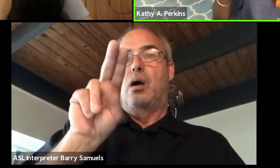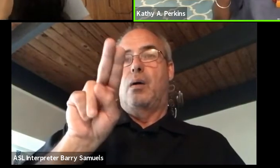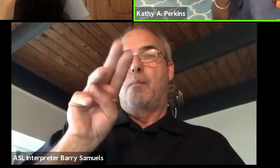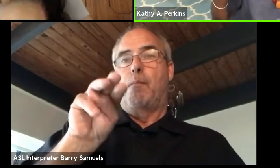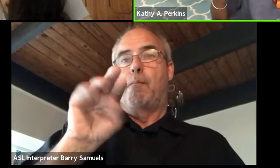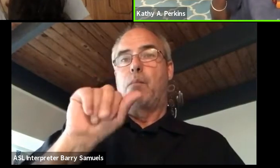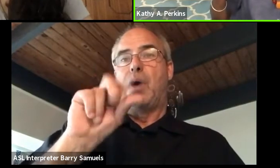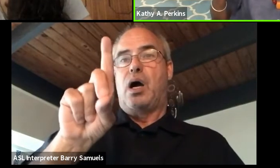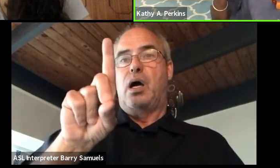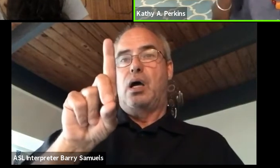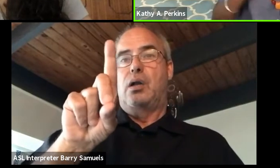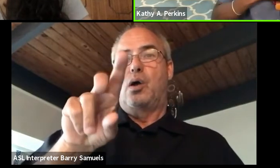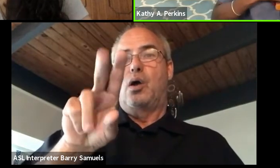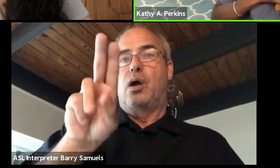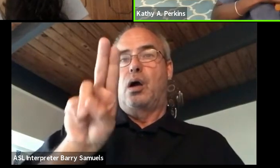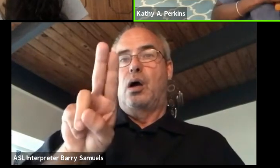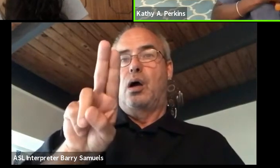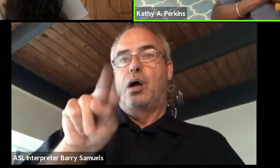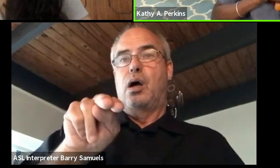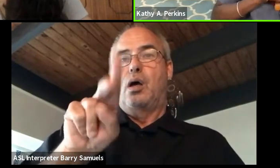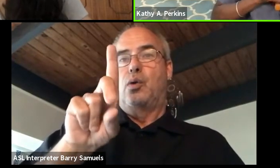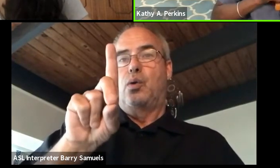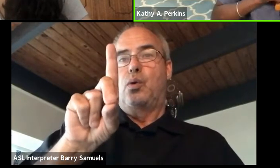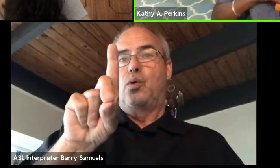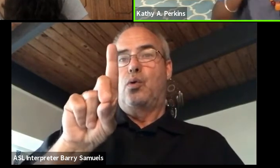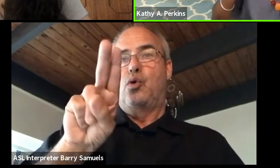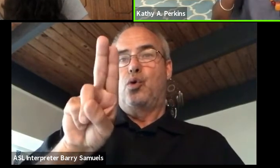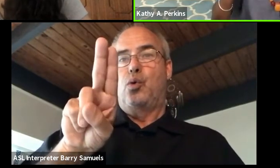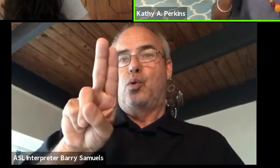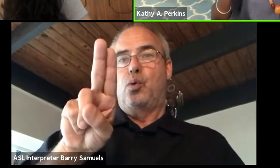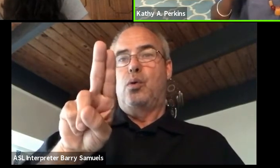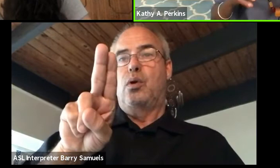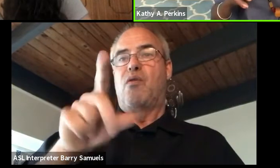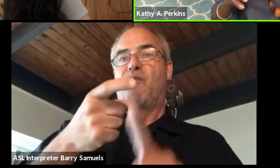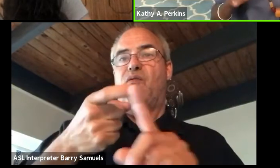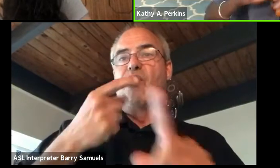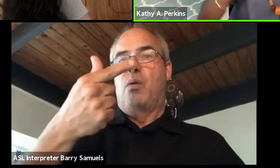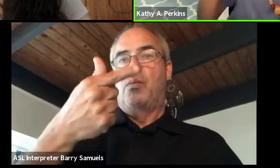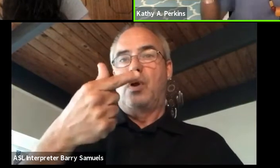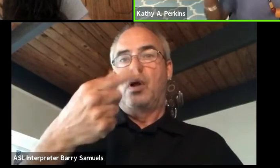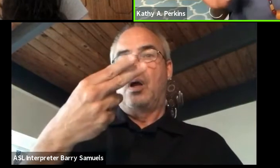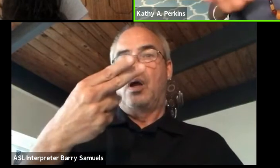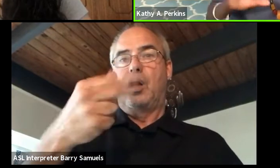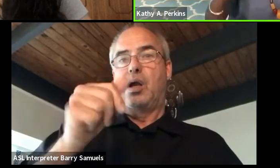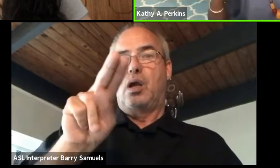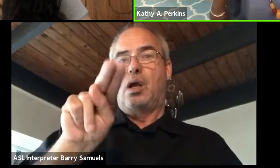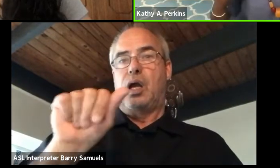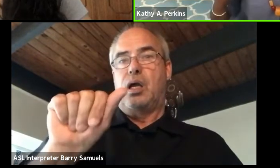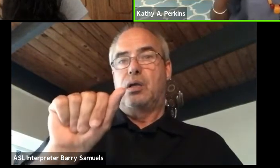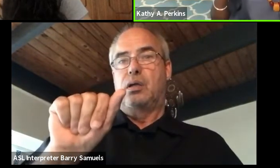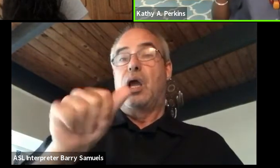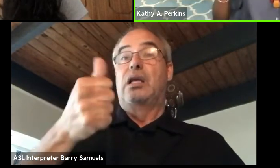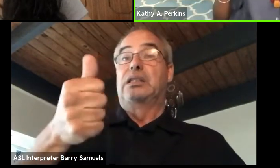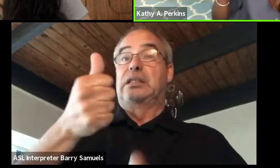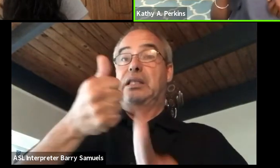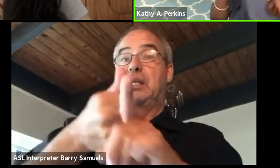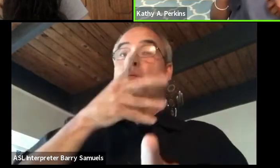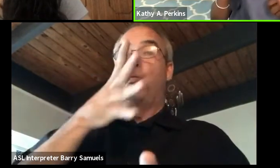and she was the first African woman to publish a play in English in the 1960s. And she hated to hear that you were the first African woman.